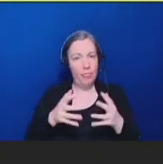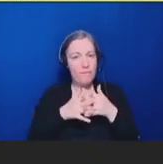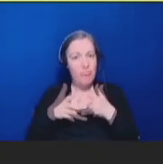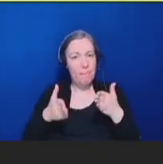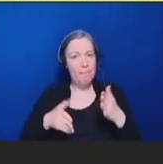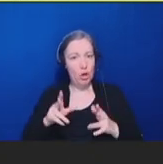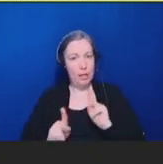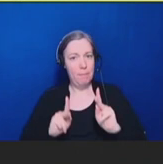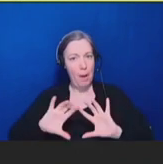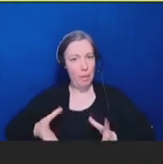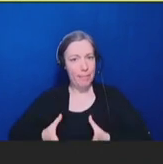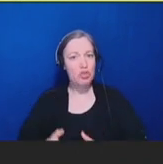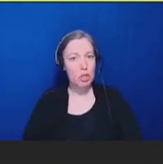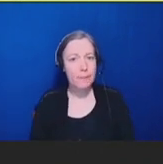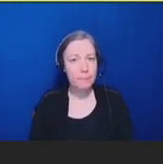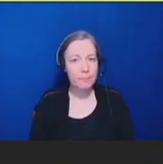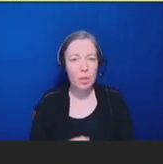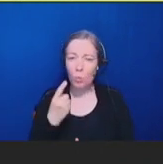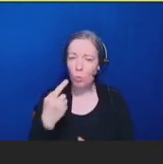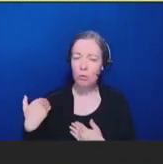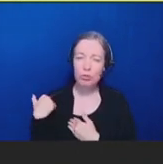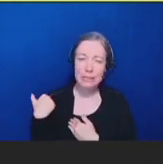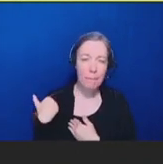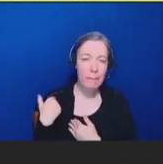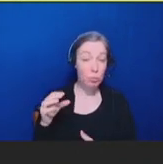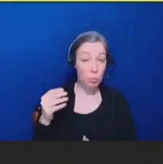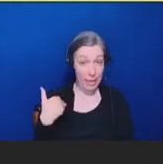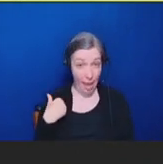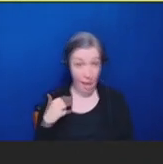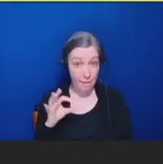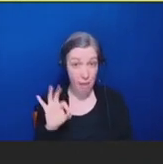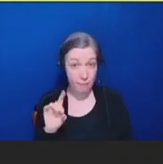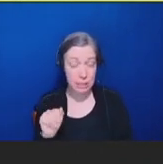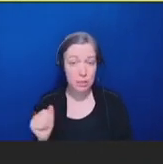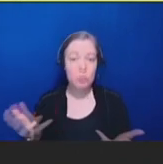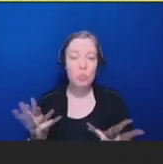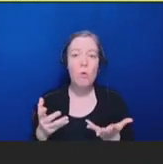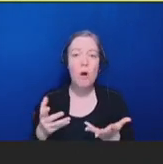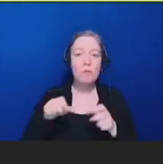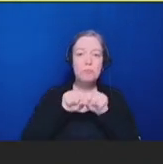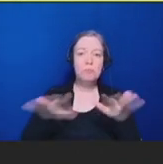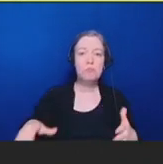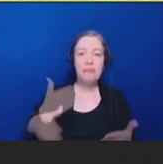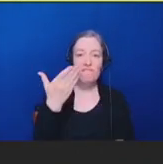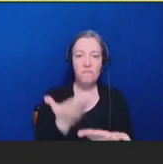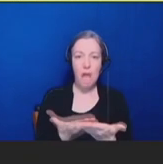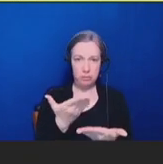responsibilities we have at FDA is to disseminate facts about science and medicine to the public